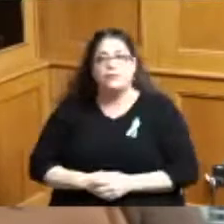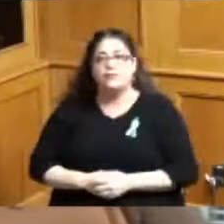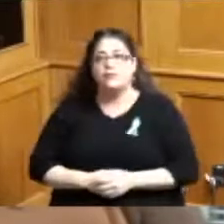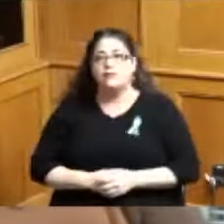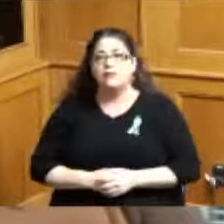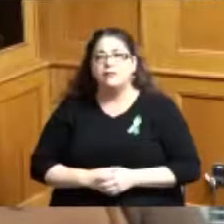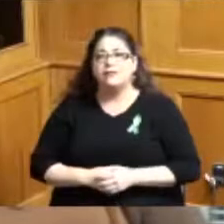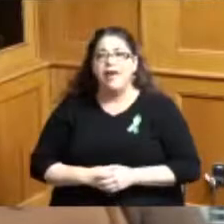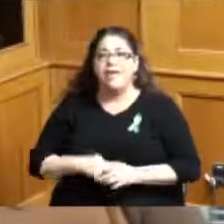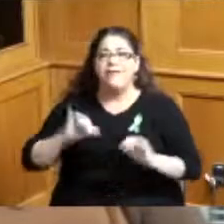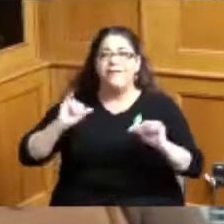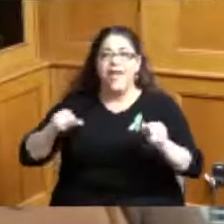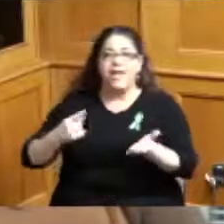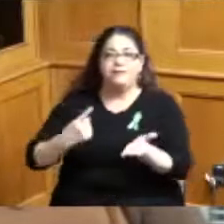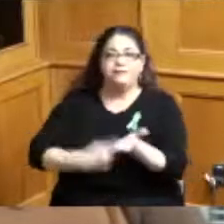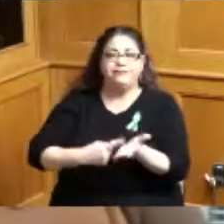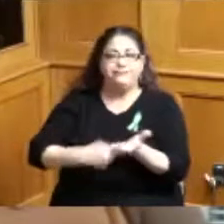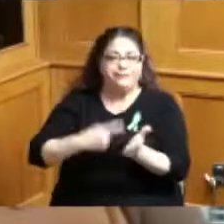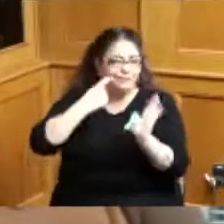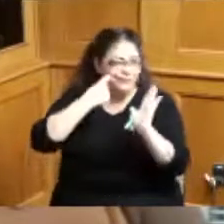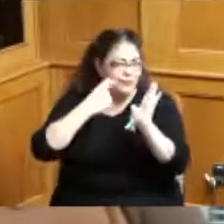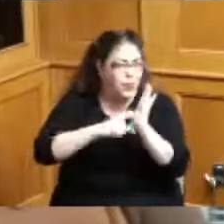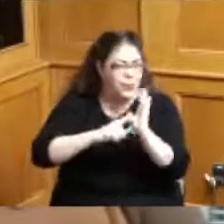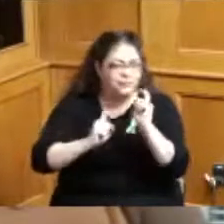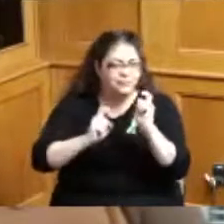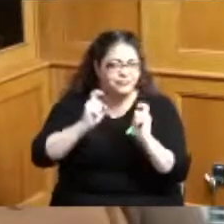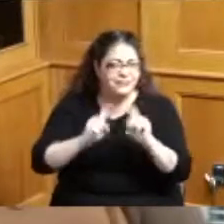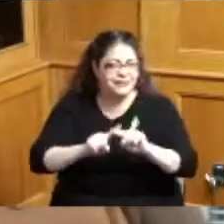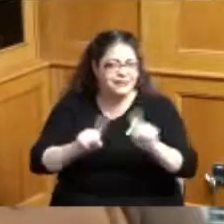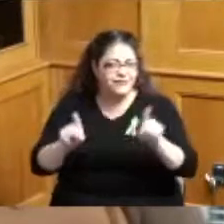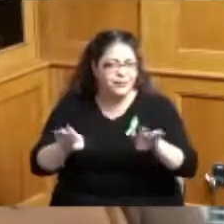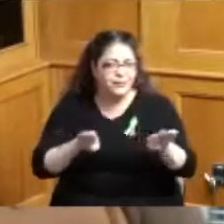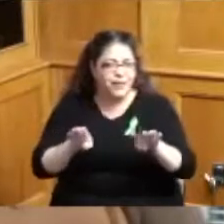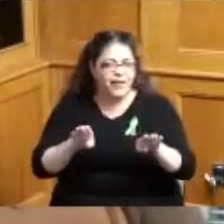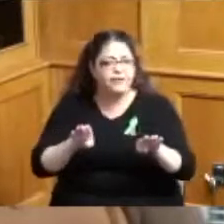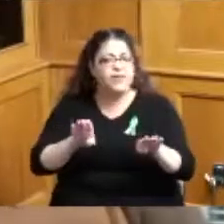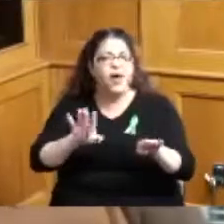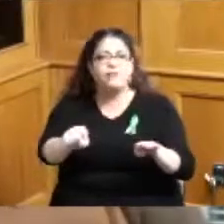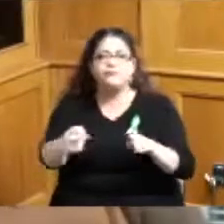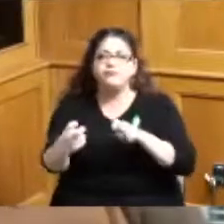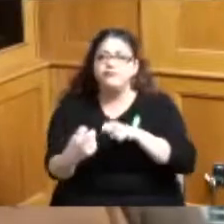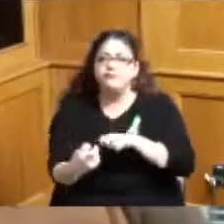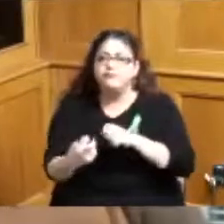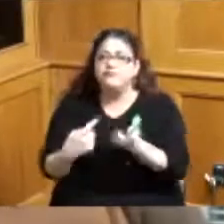conversation it's so critical at this time and as Linda said what we've seen over the last probably